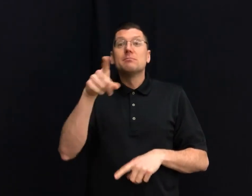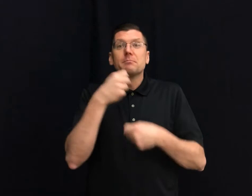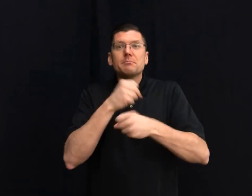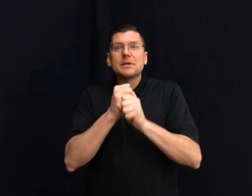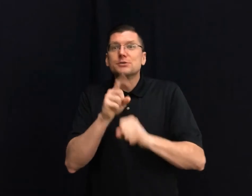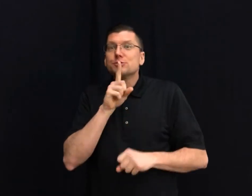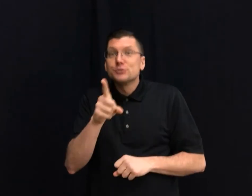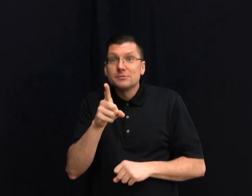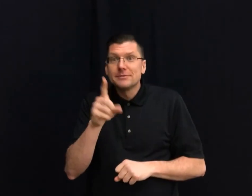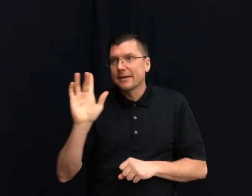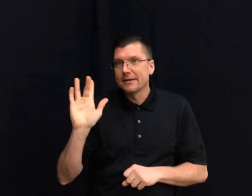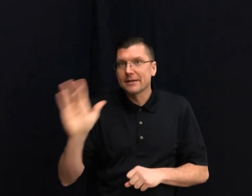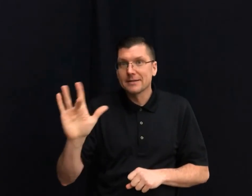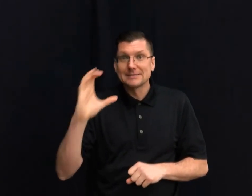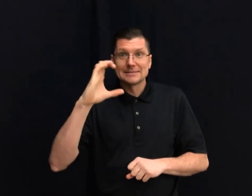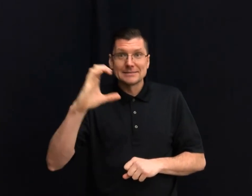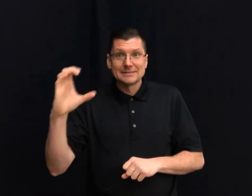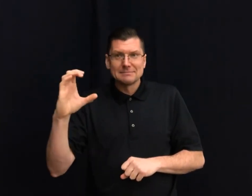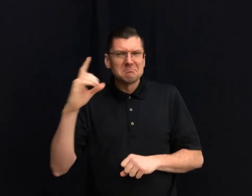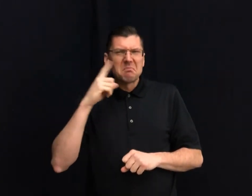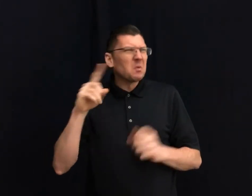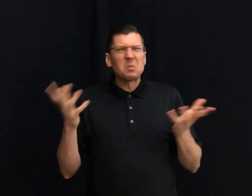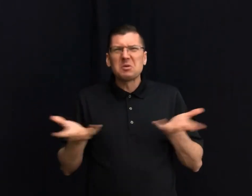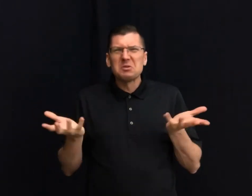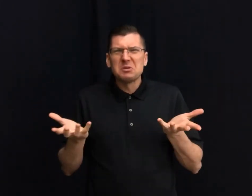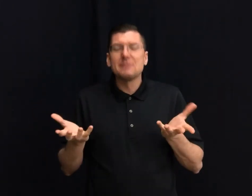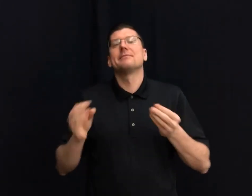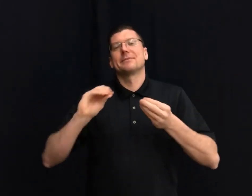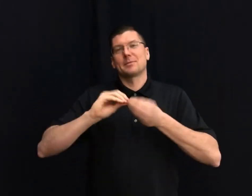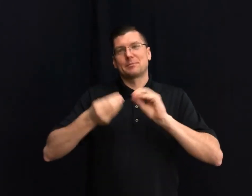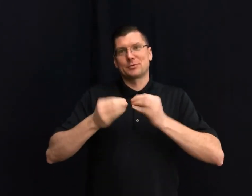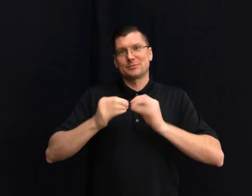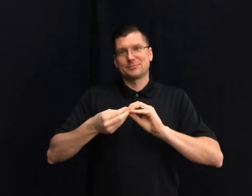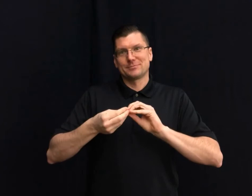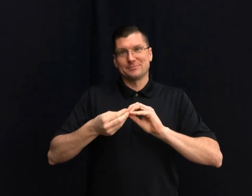Make sure click "CC" for what? NUMBERS